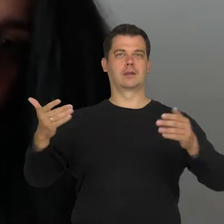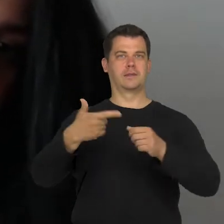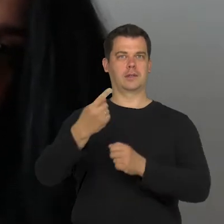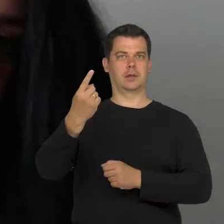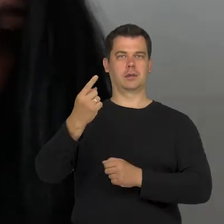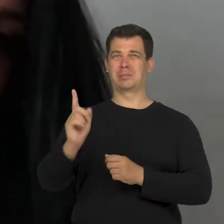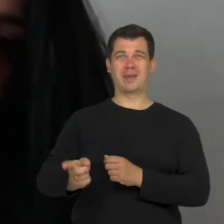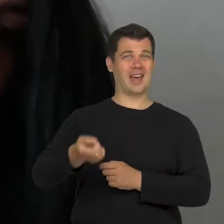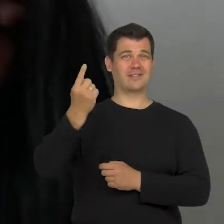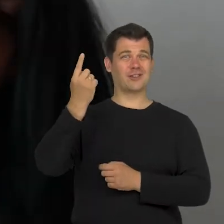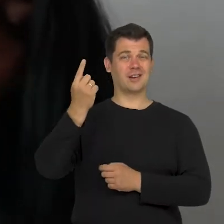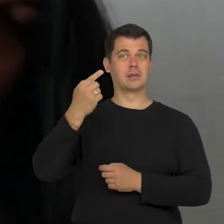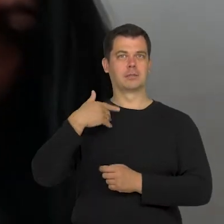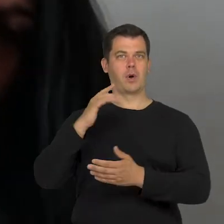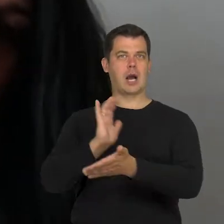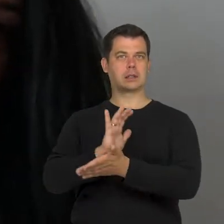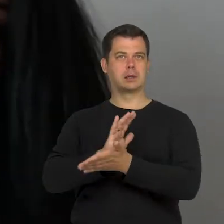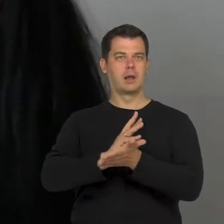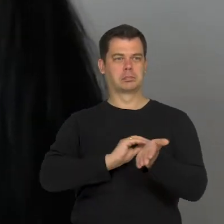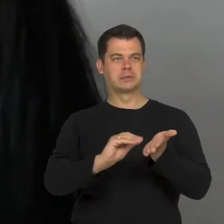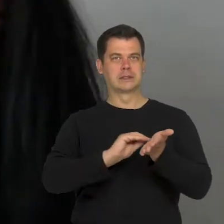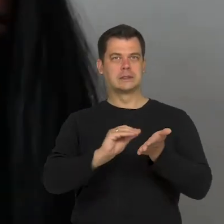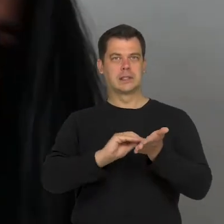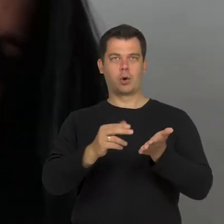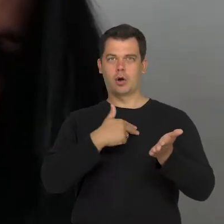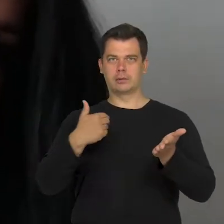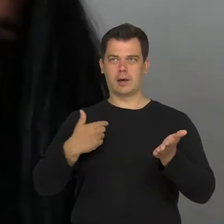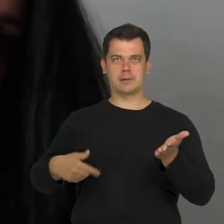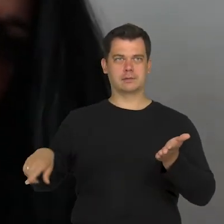For the first time, in a mainstream theatrical magazine